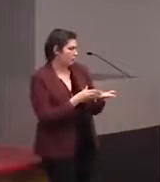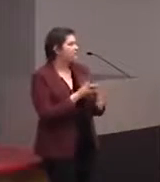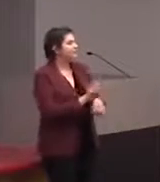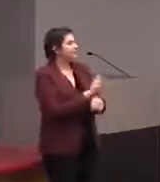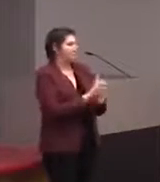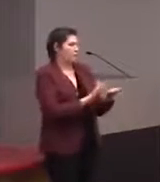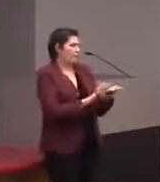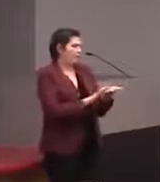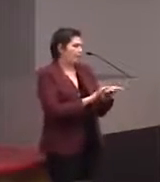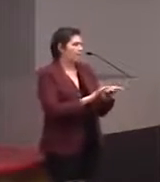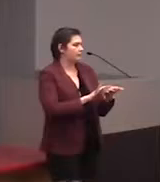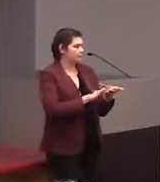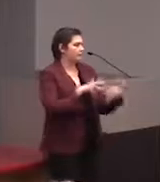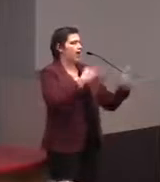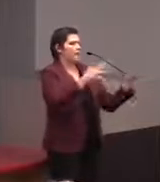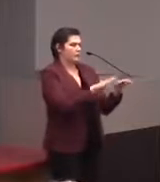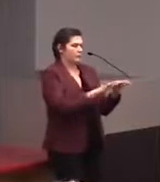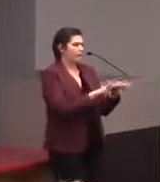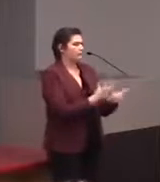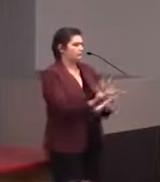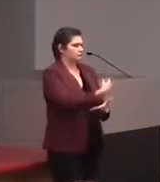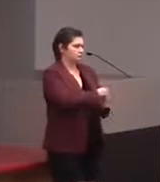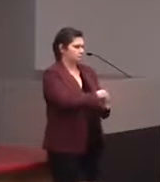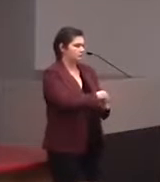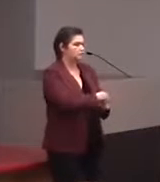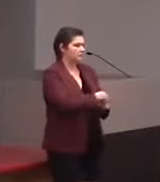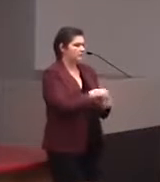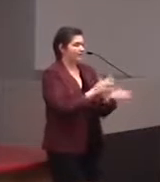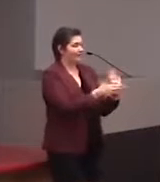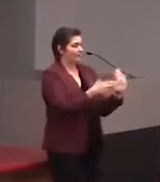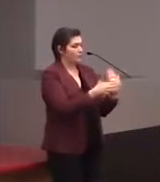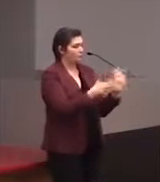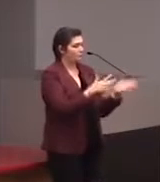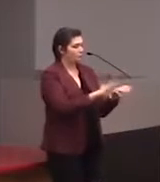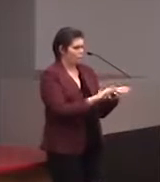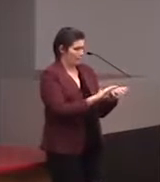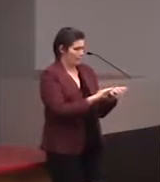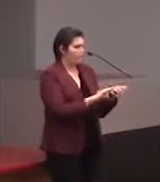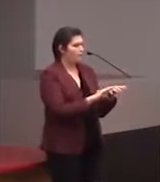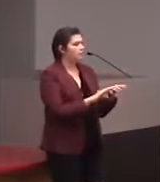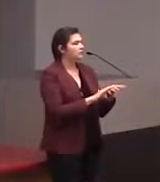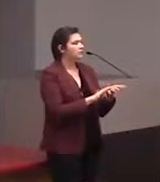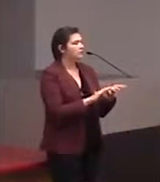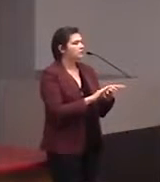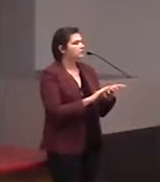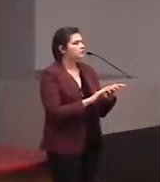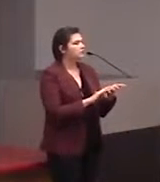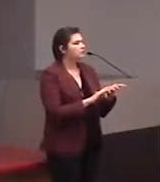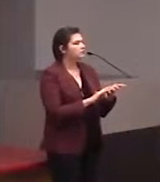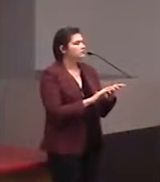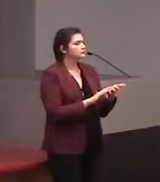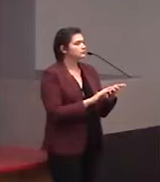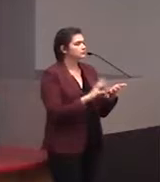it has a lot of braille labels